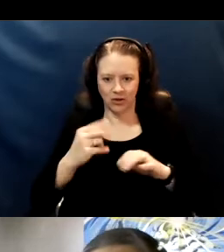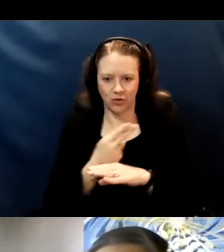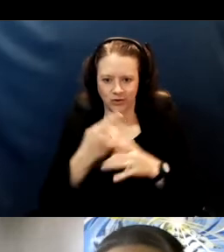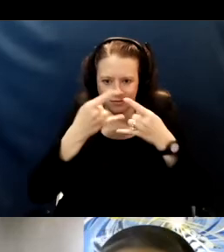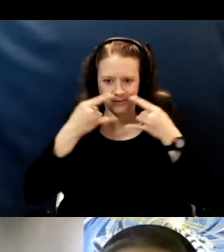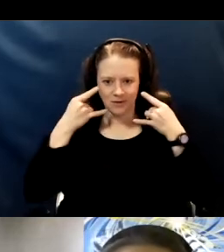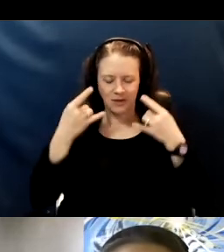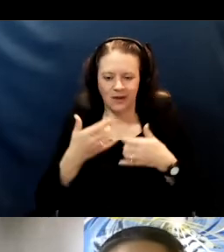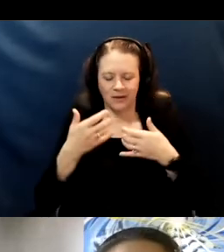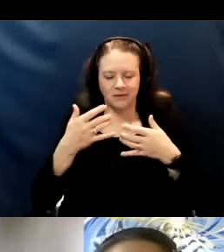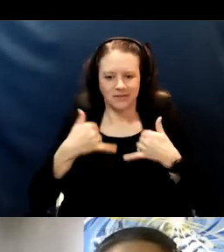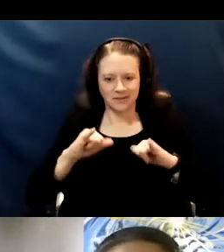I'm still maximizing ventilation.